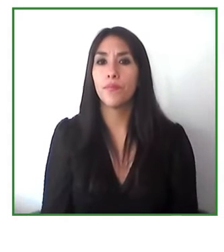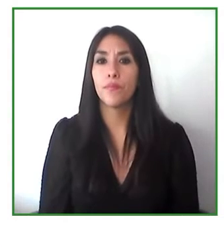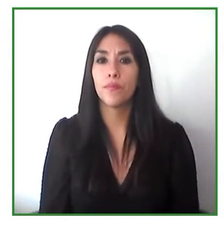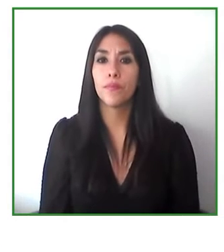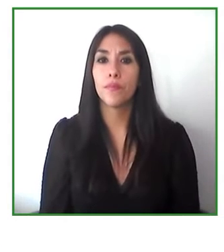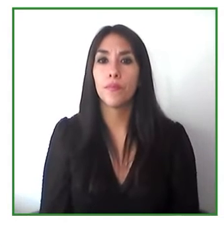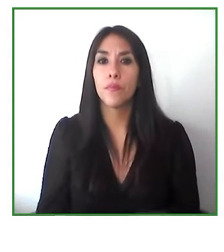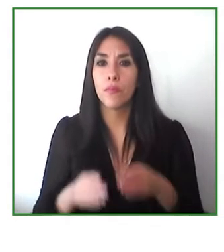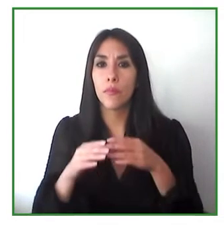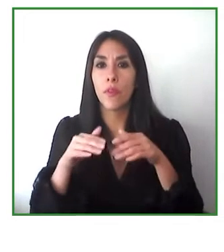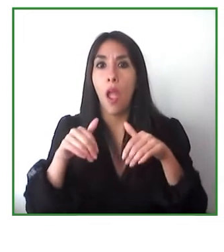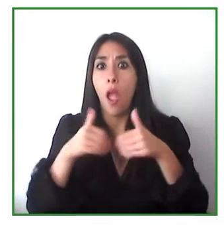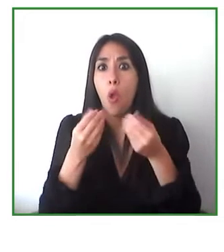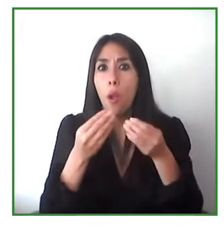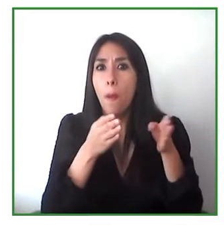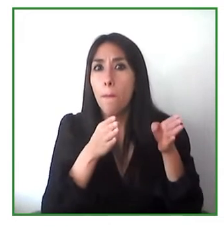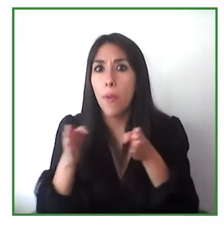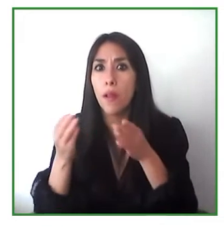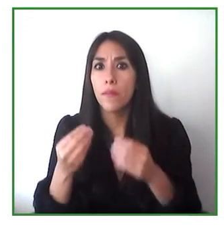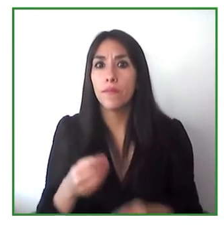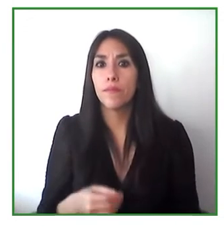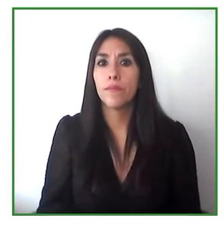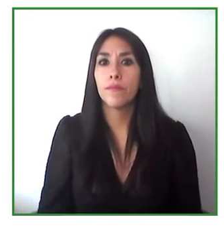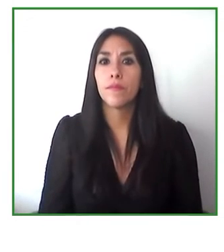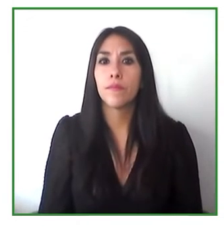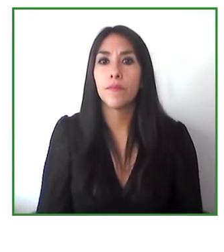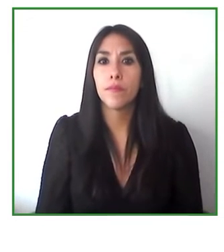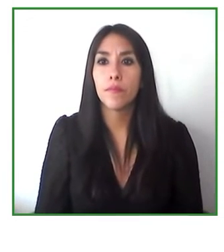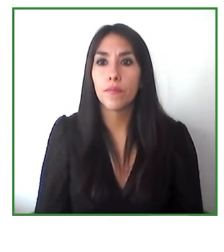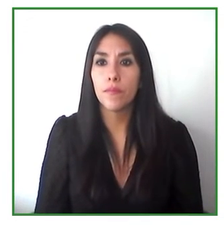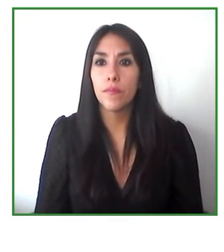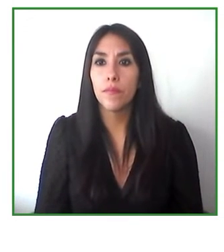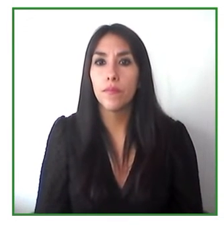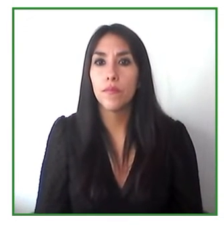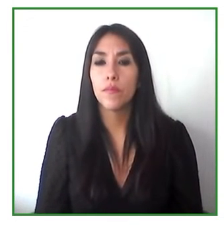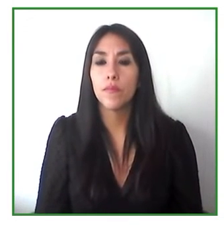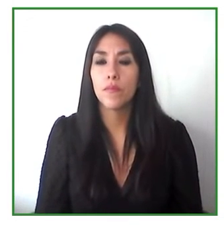about the replication path they are going to follow